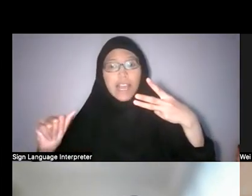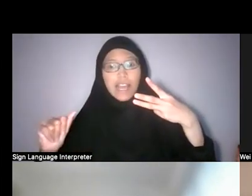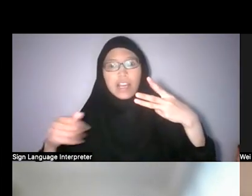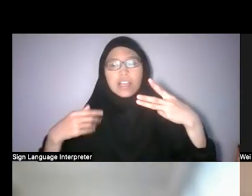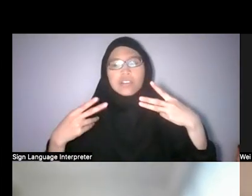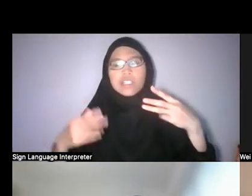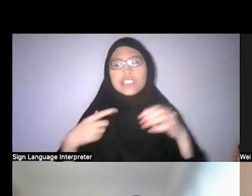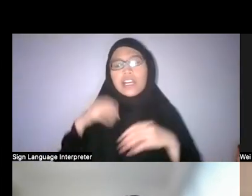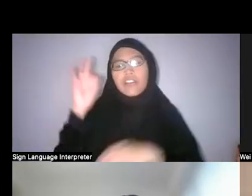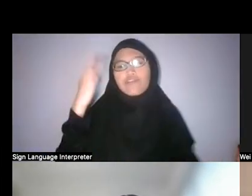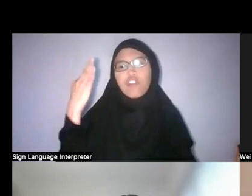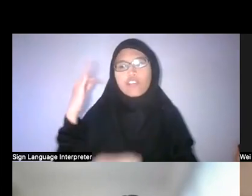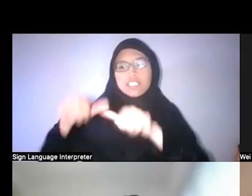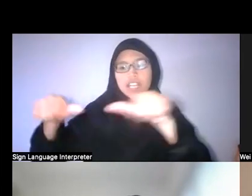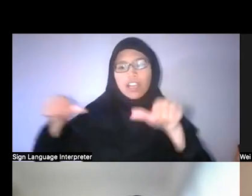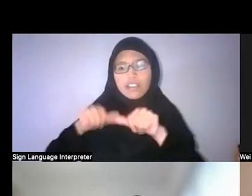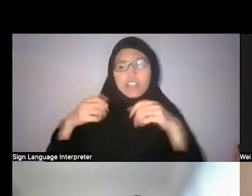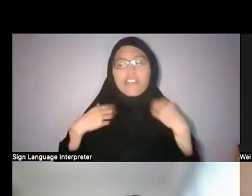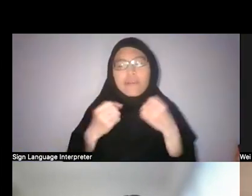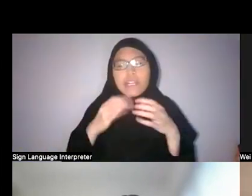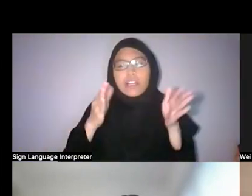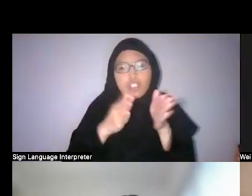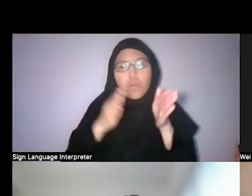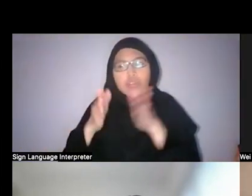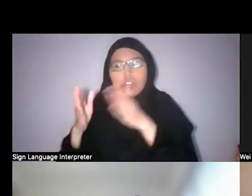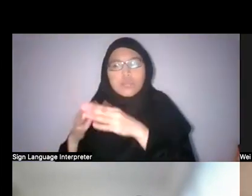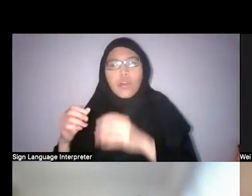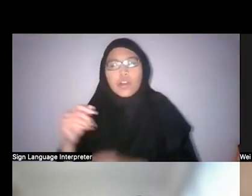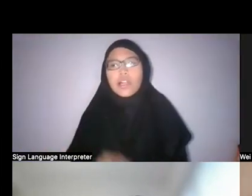forested area where there’s a lot of small branches,